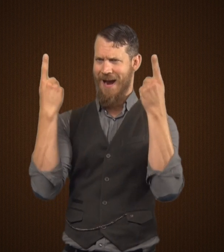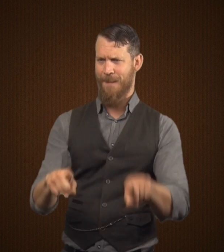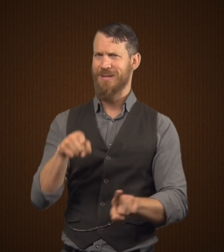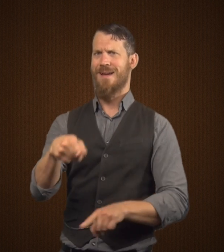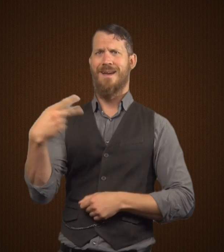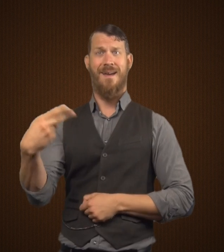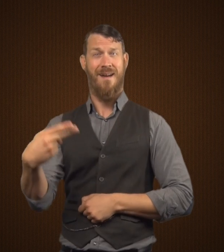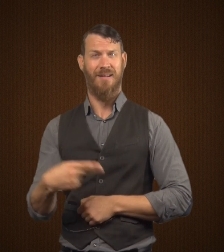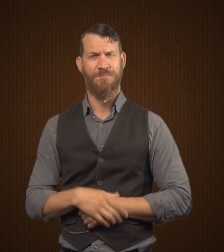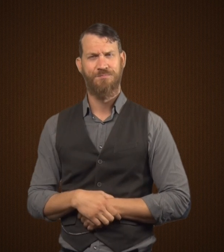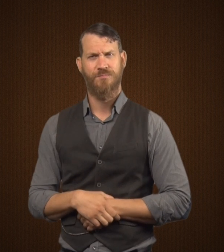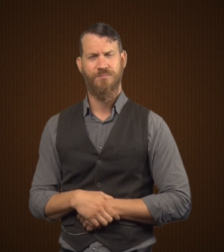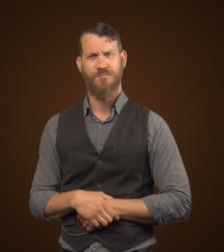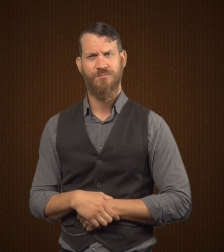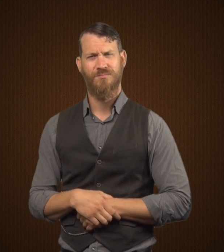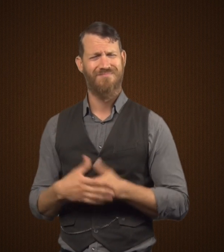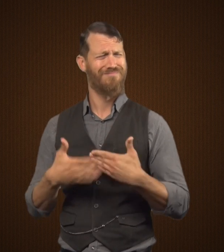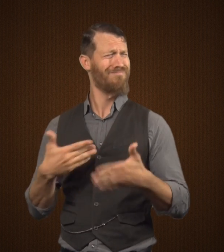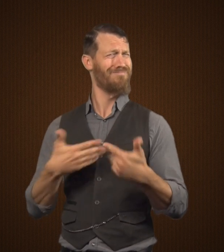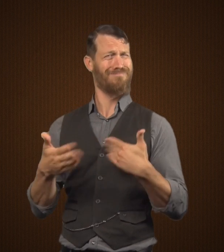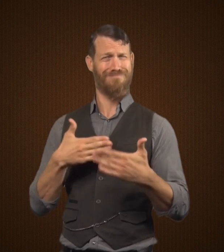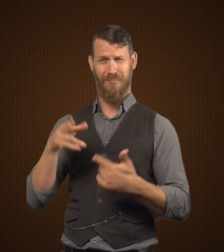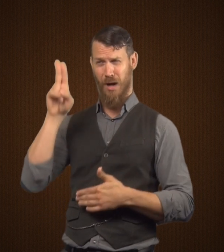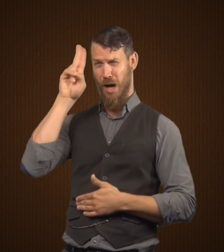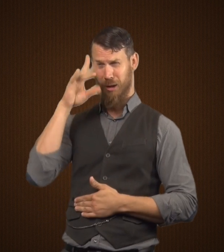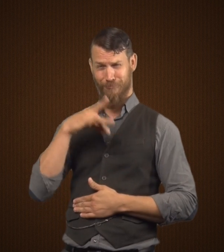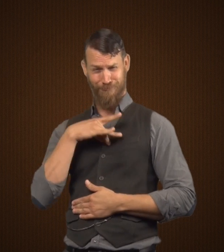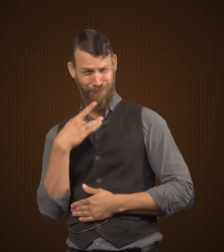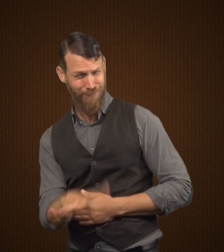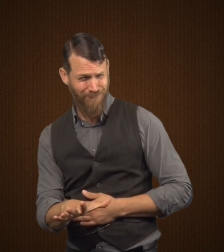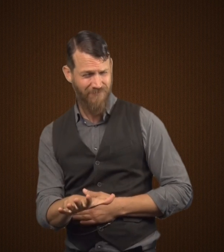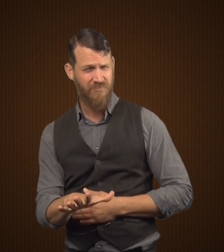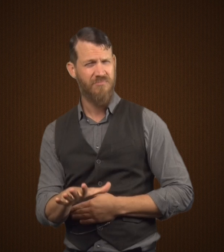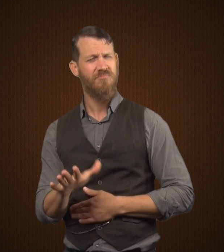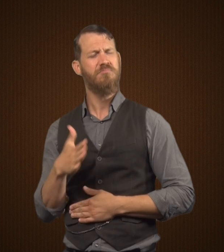of him if something were to happen.